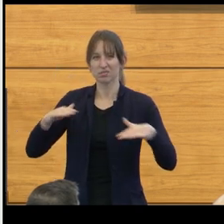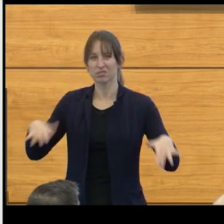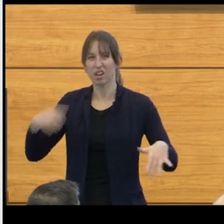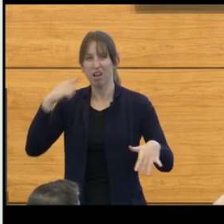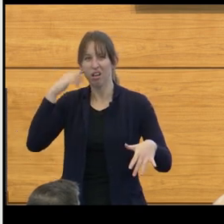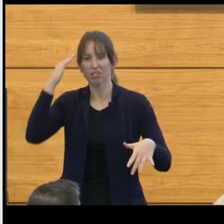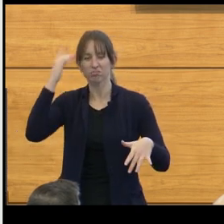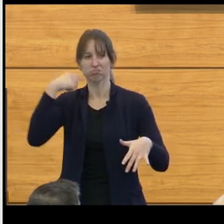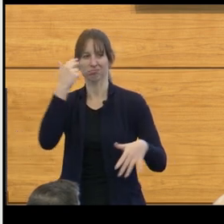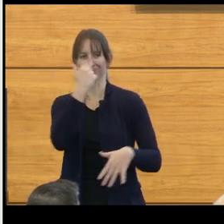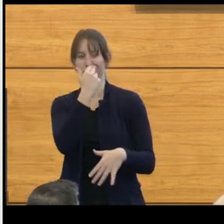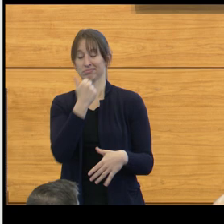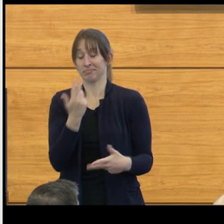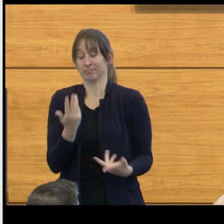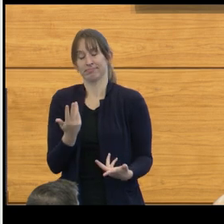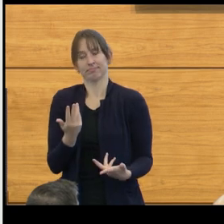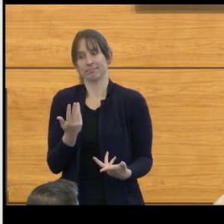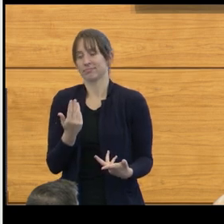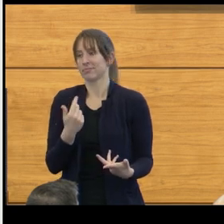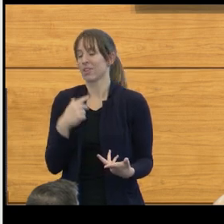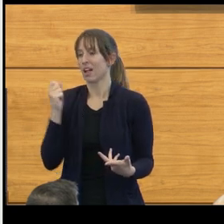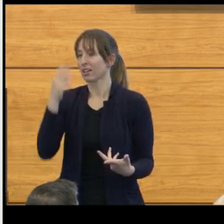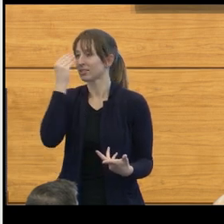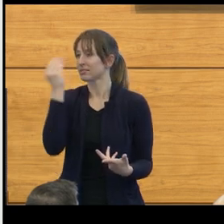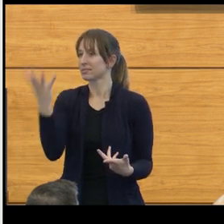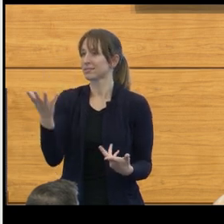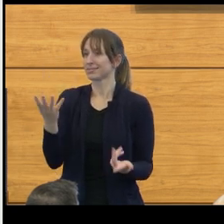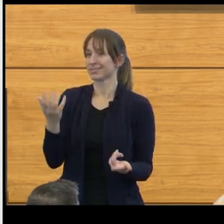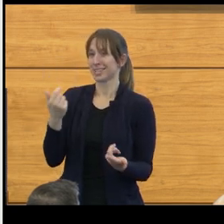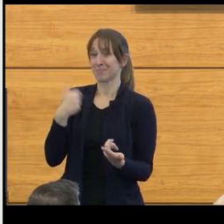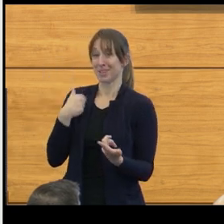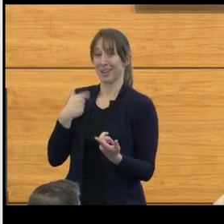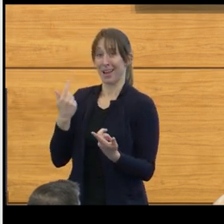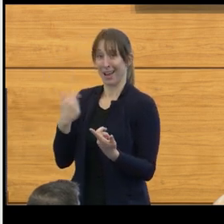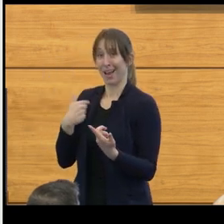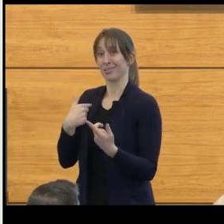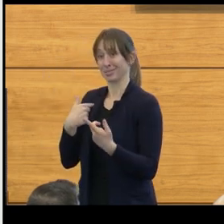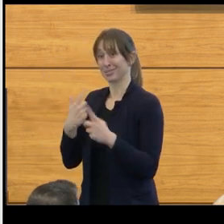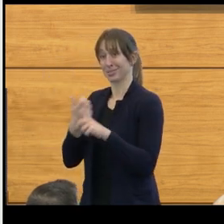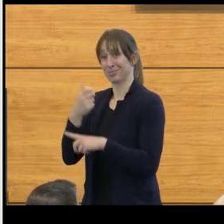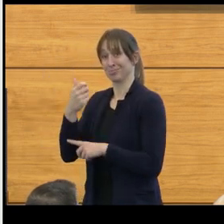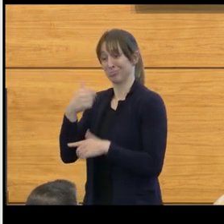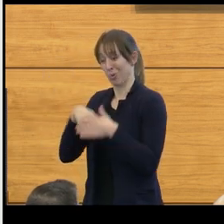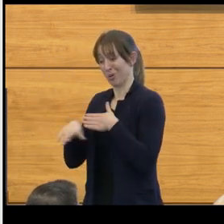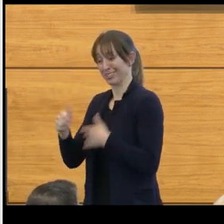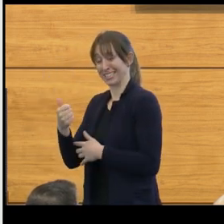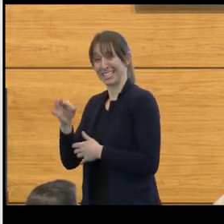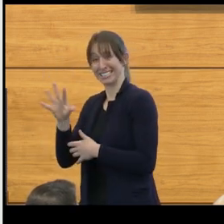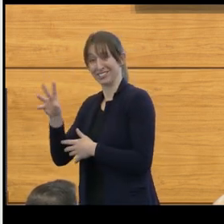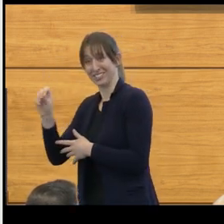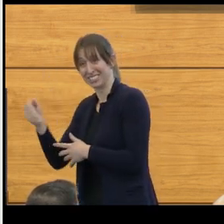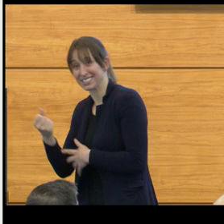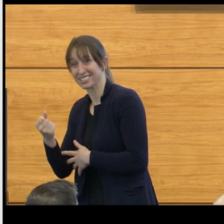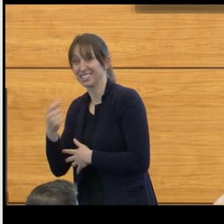And I can tell you that I'm a child of the late 50s, I was born in the late 50s, raised in the 60s,